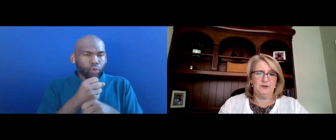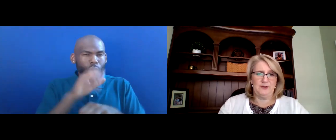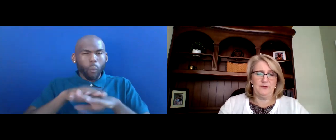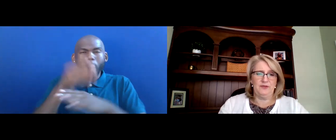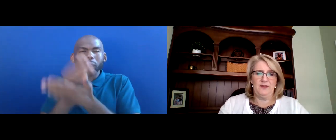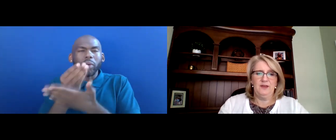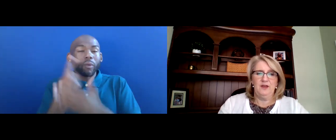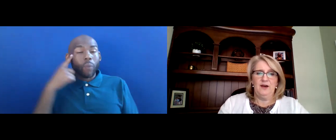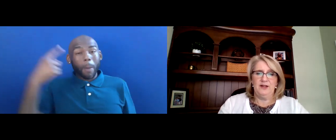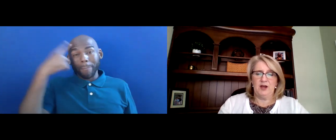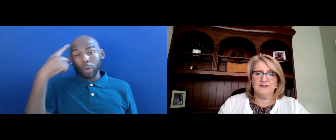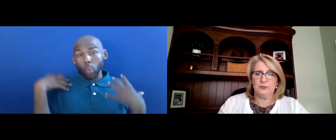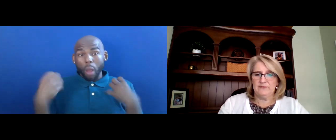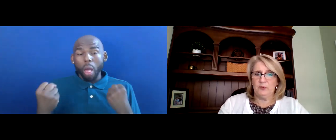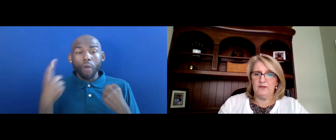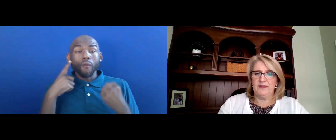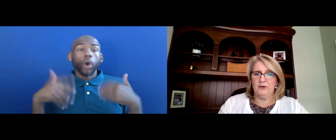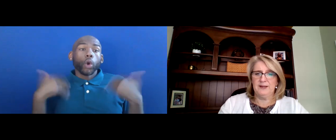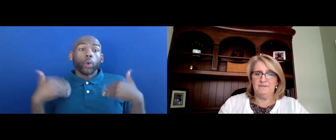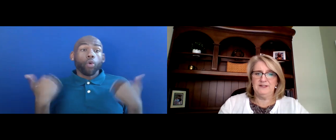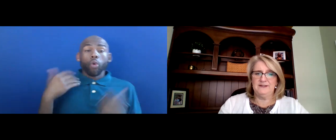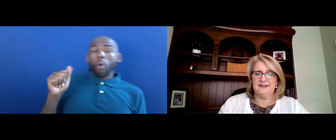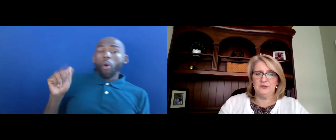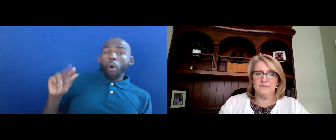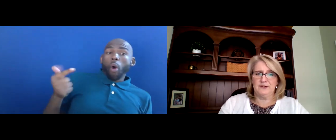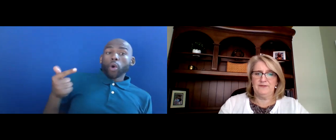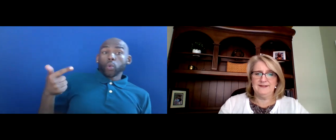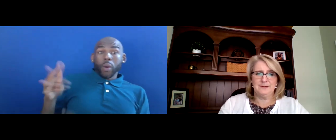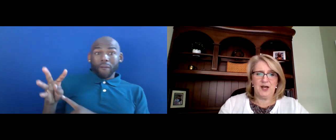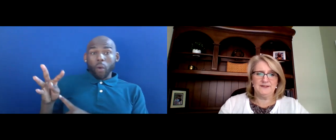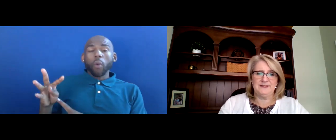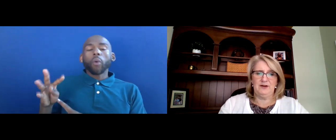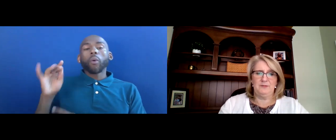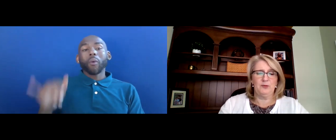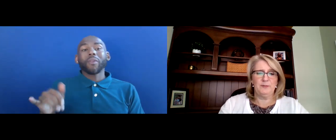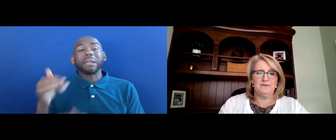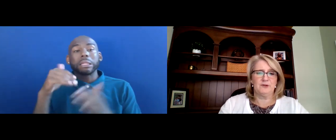FOR YOUTH. ON AUGUST 24th, THE ODEP FUNDED CENTER FOR ADVANCING POLICY ON EMPLOYMENT